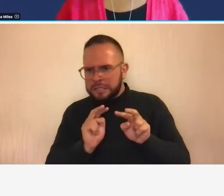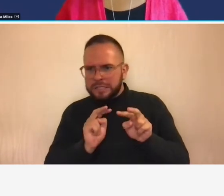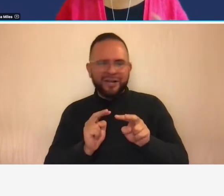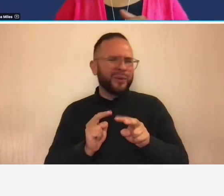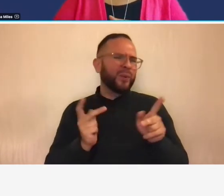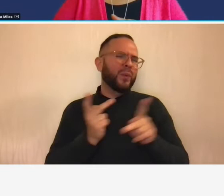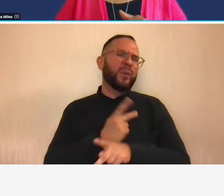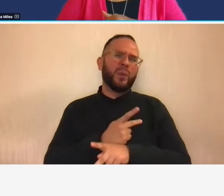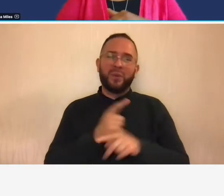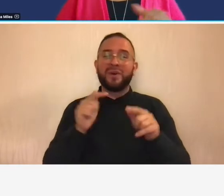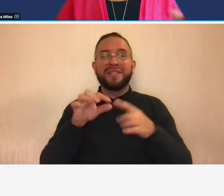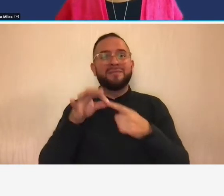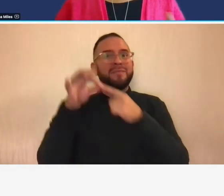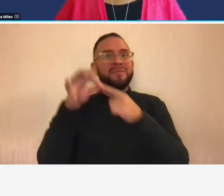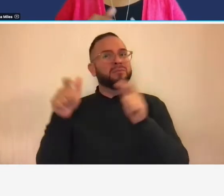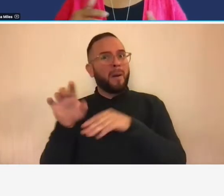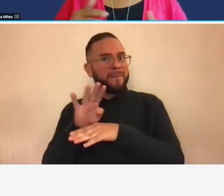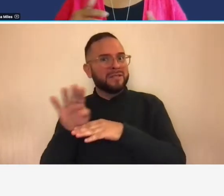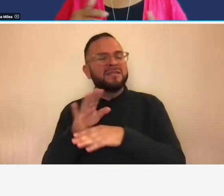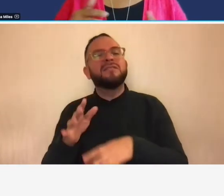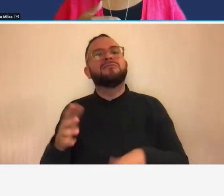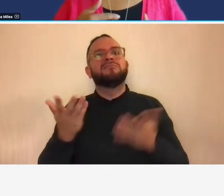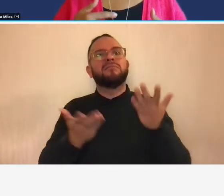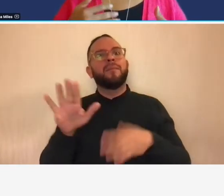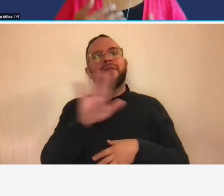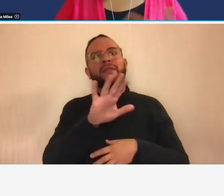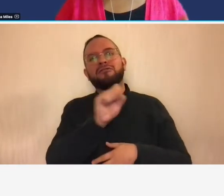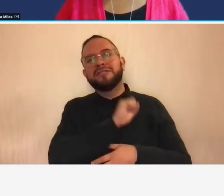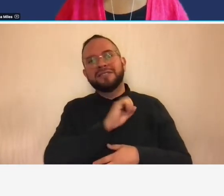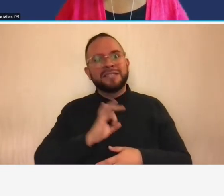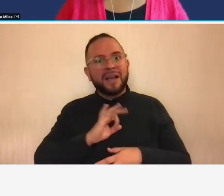you know maybe their staff is great every week they have their you know their weekly timesheets